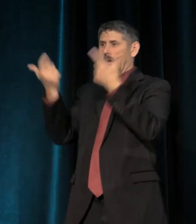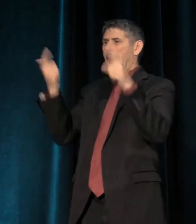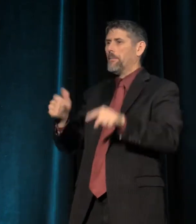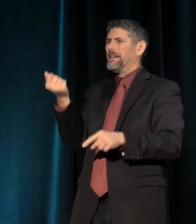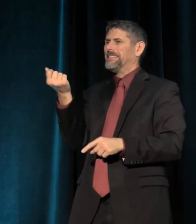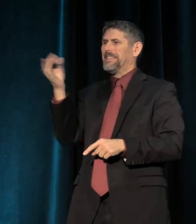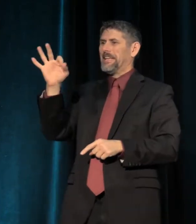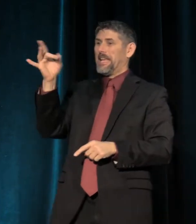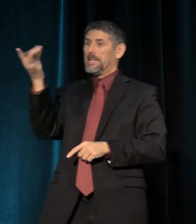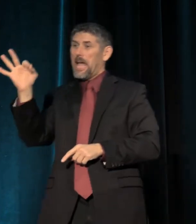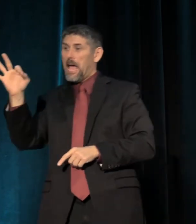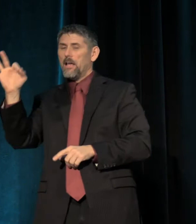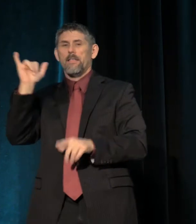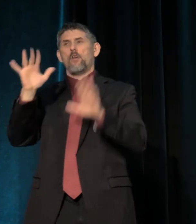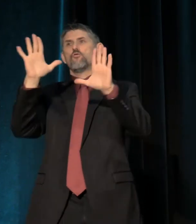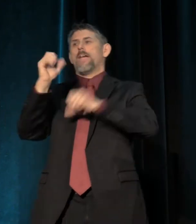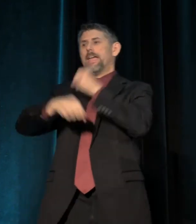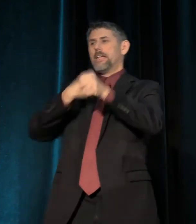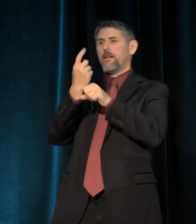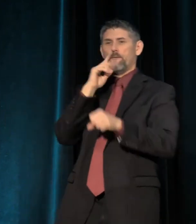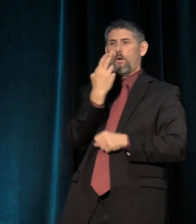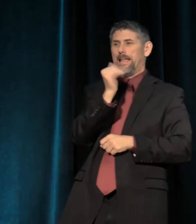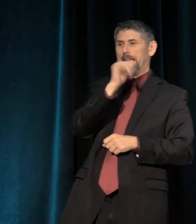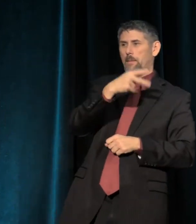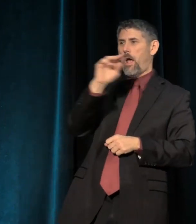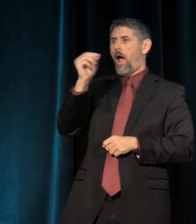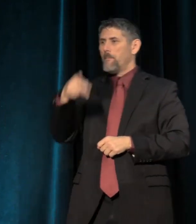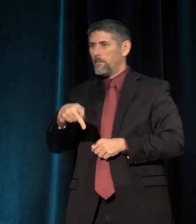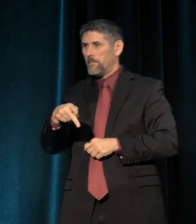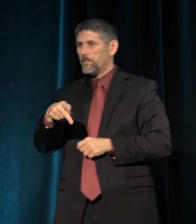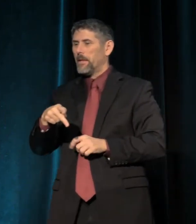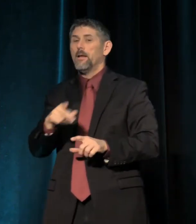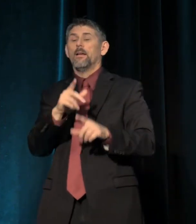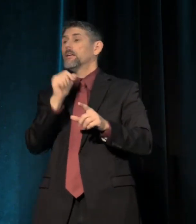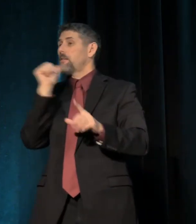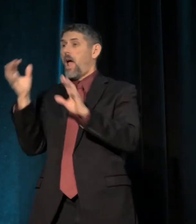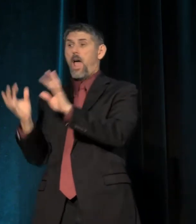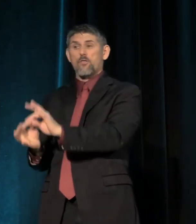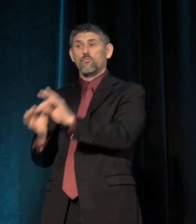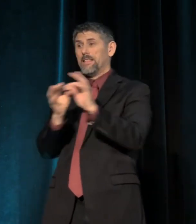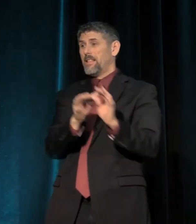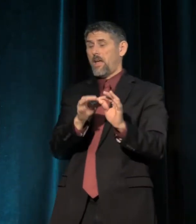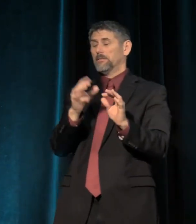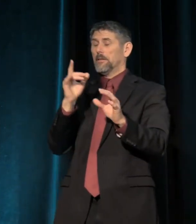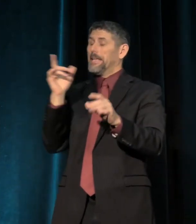which was great year for hip hop, right? And it's not unrelated, actually, right?